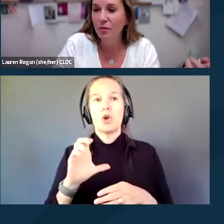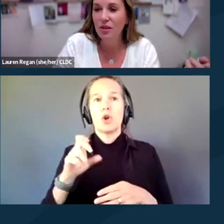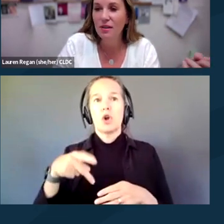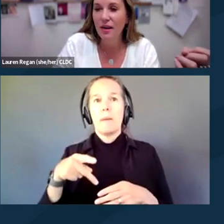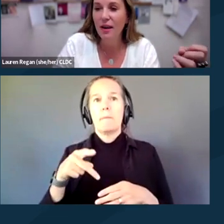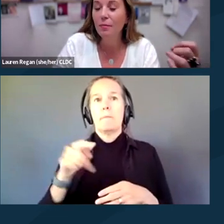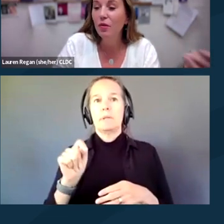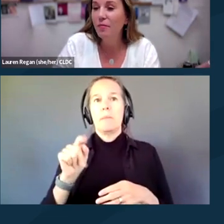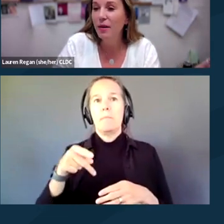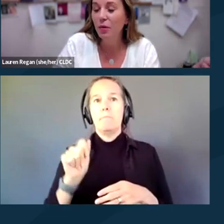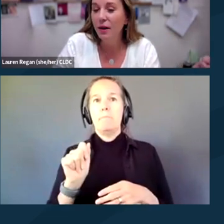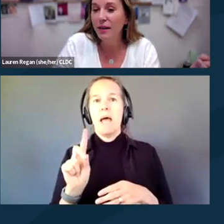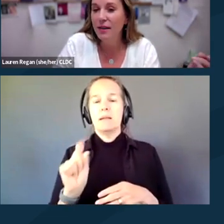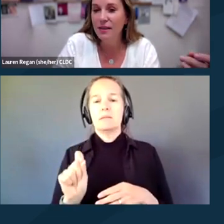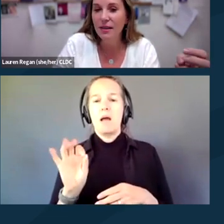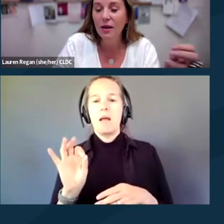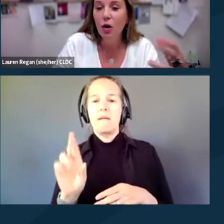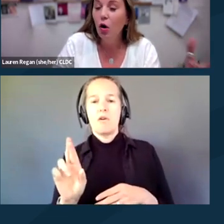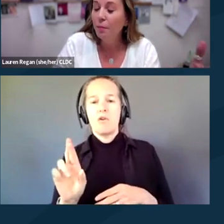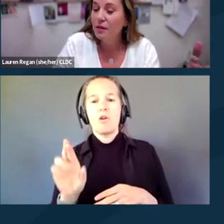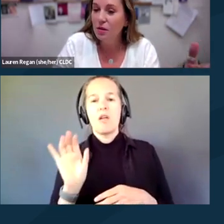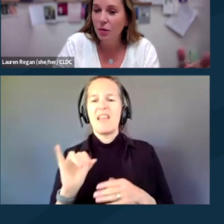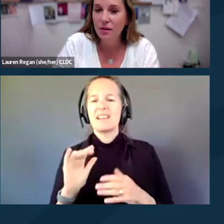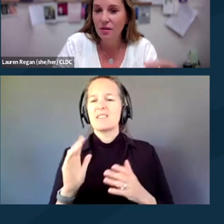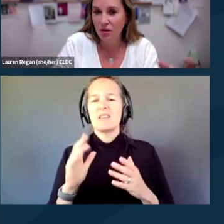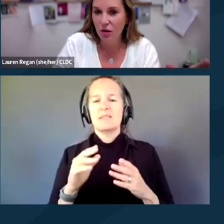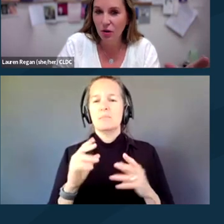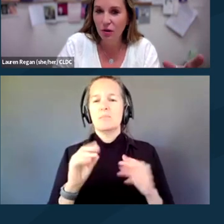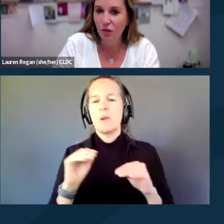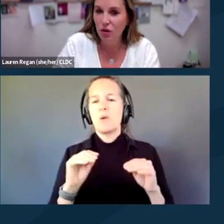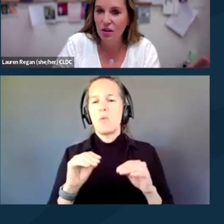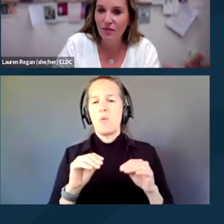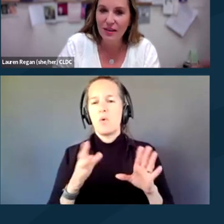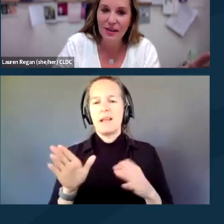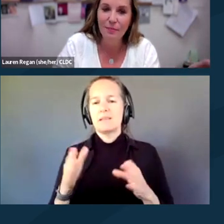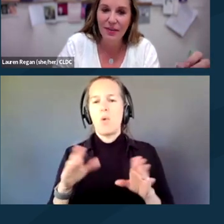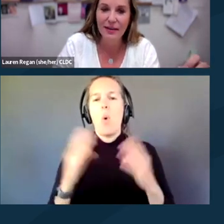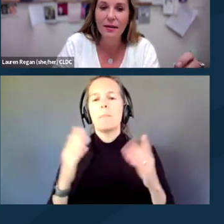which is a movement-oriented open source, secure version of that same thing.